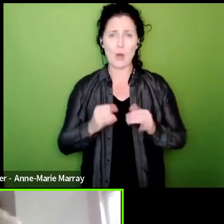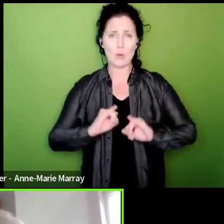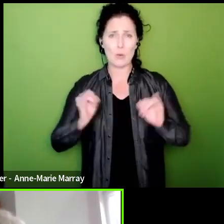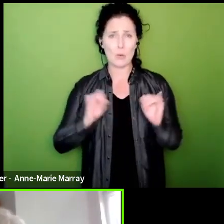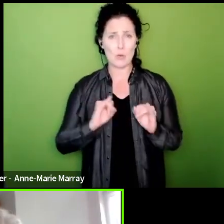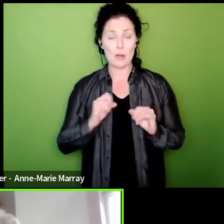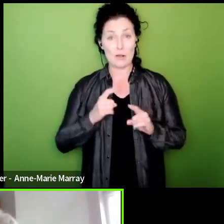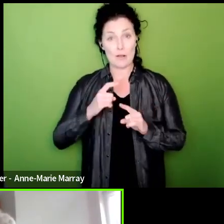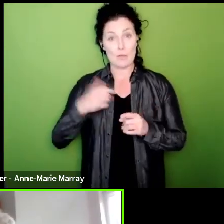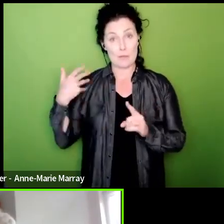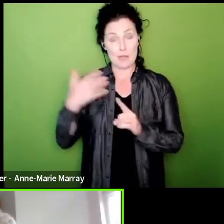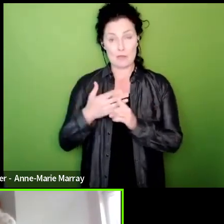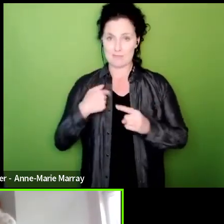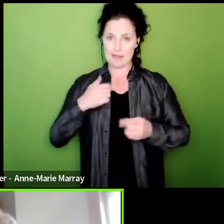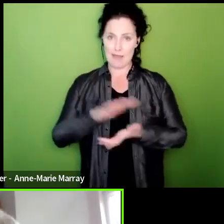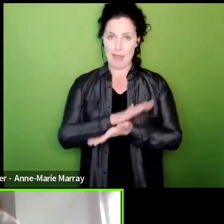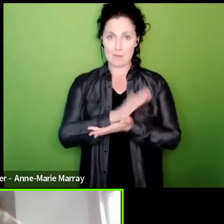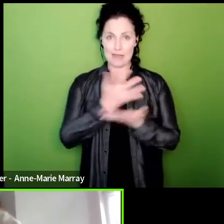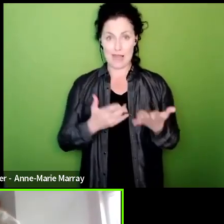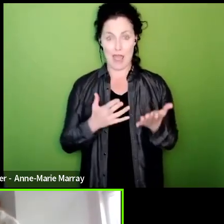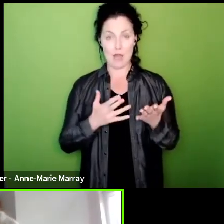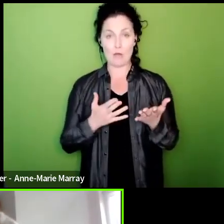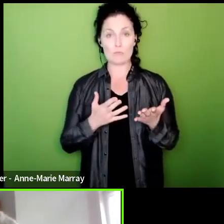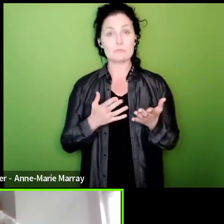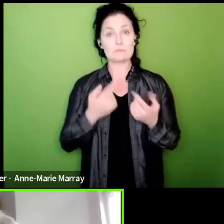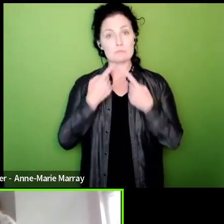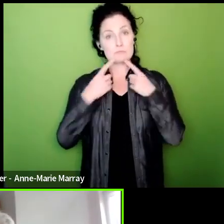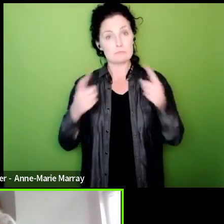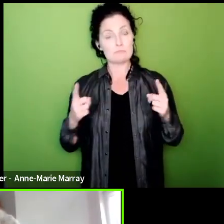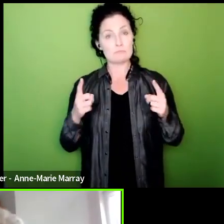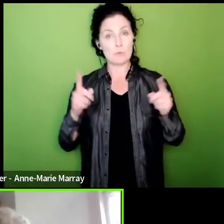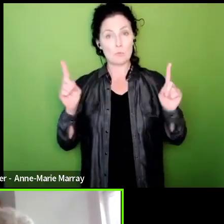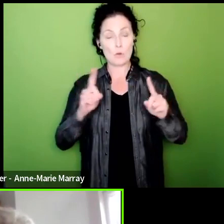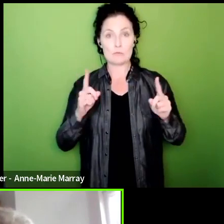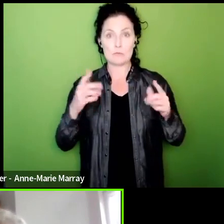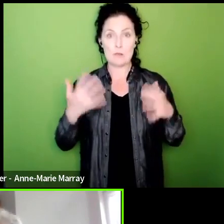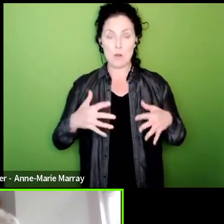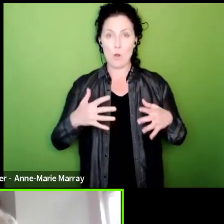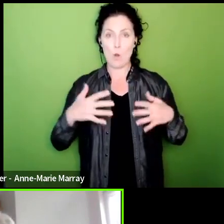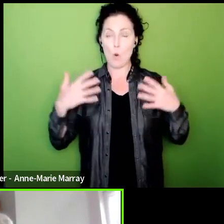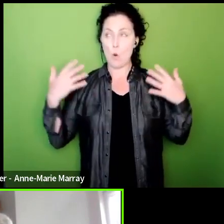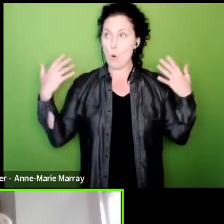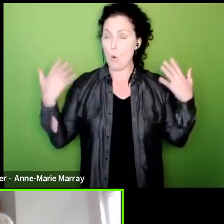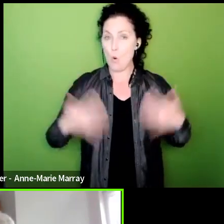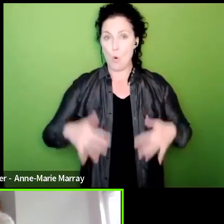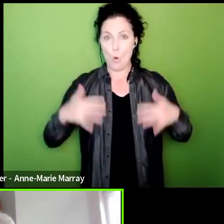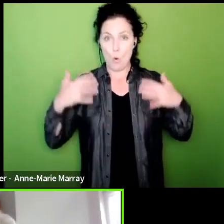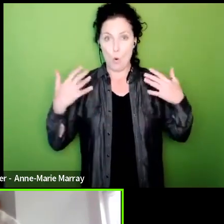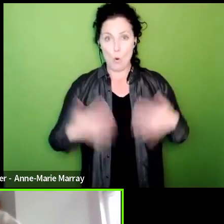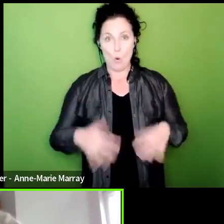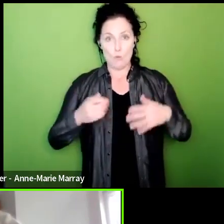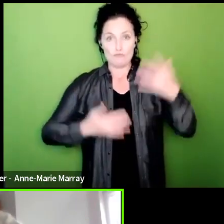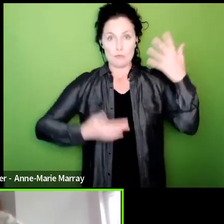to announce on behalf of the NEC that we have delivered a historic result in the nature of PCS